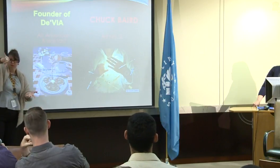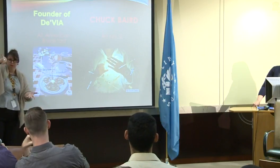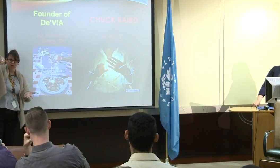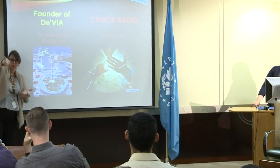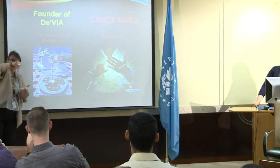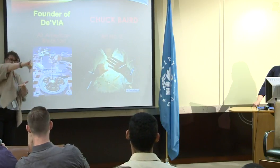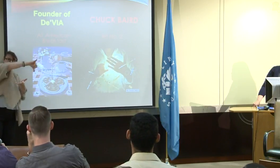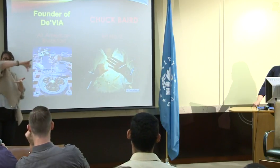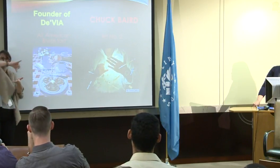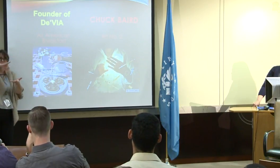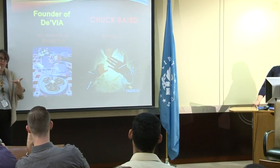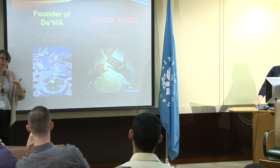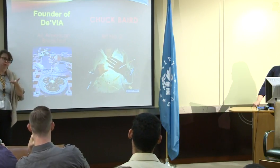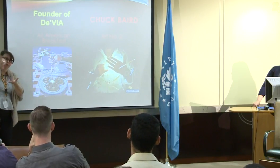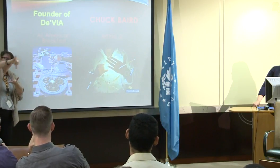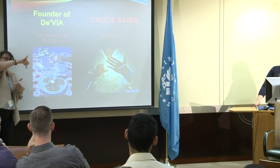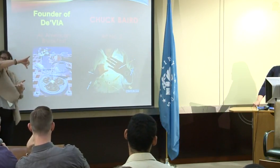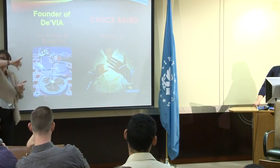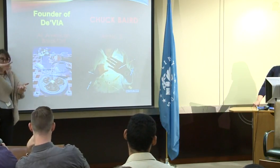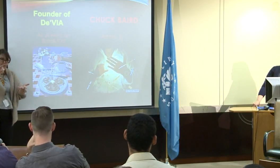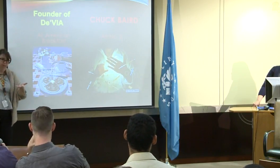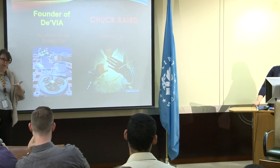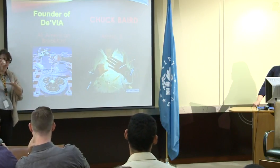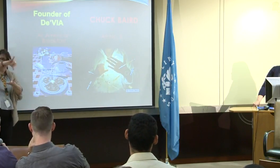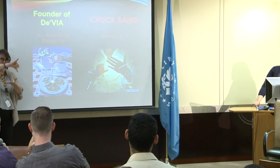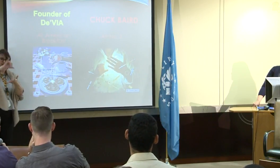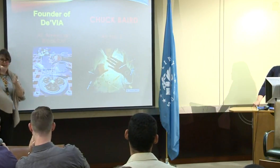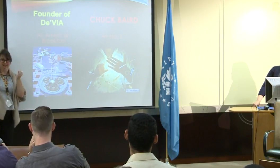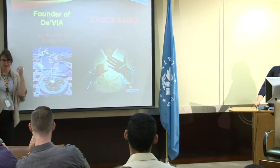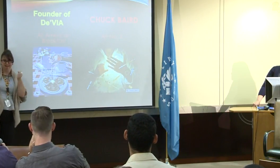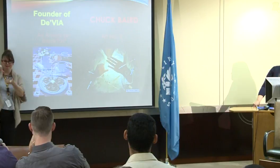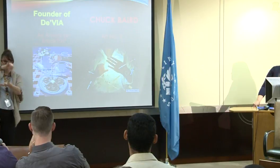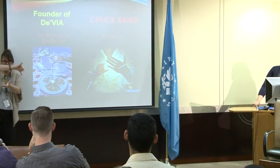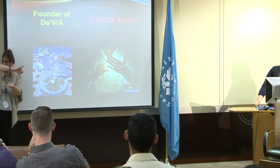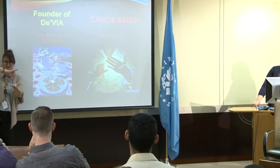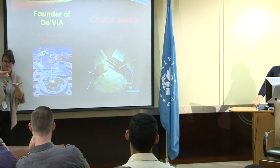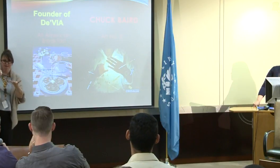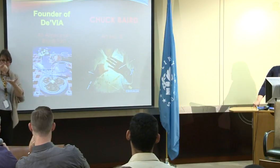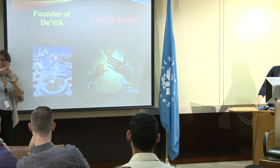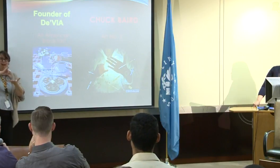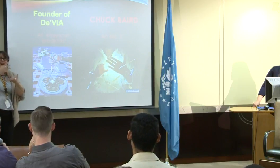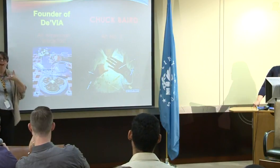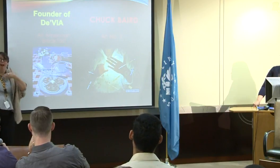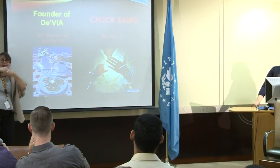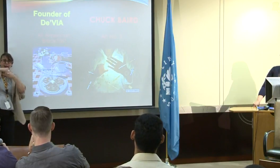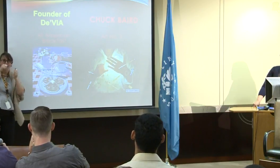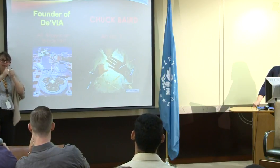De'VIA is about showing the sign language. De'VIA incorporates sign language into the artwork itself.